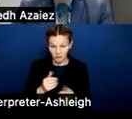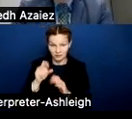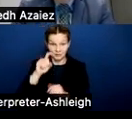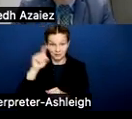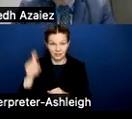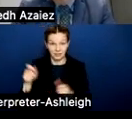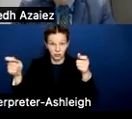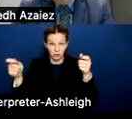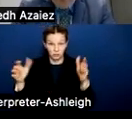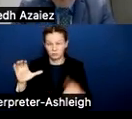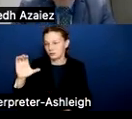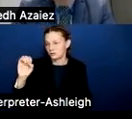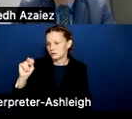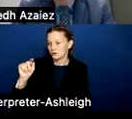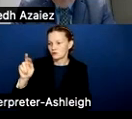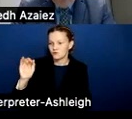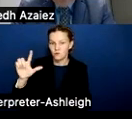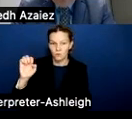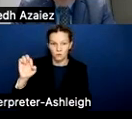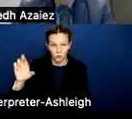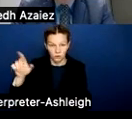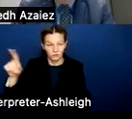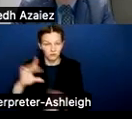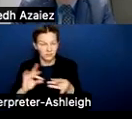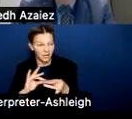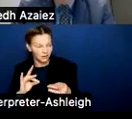just to account for the inflation since 2019.